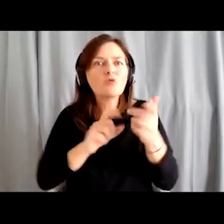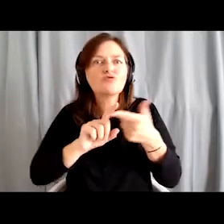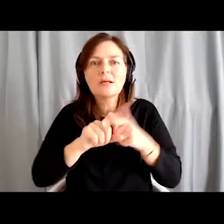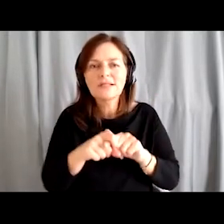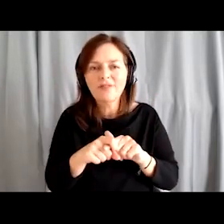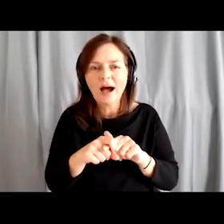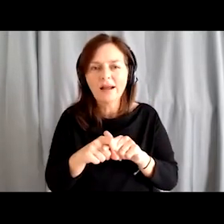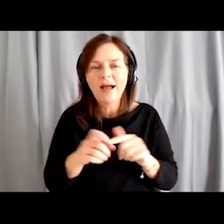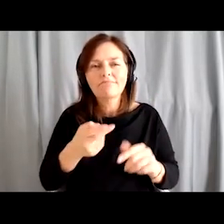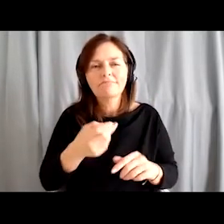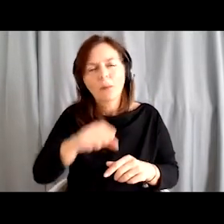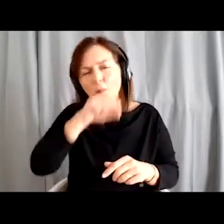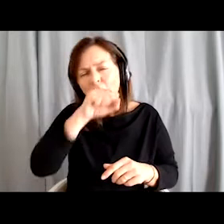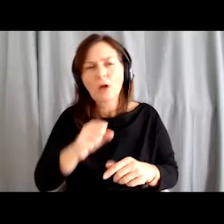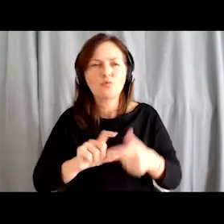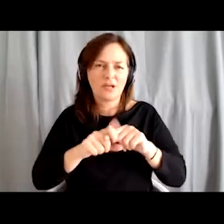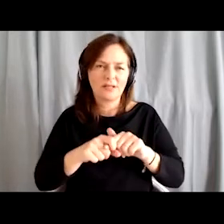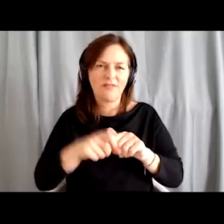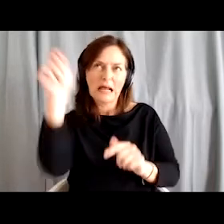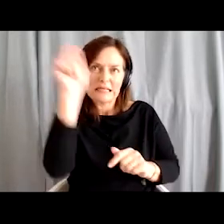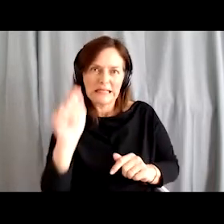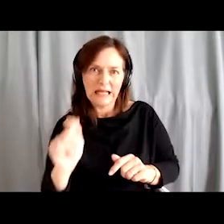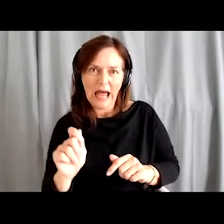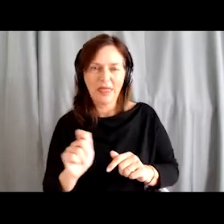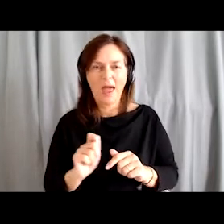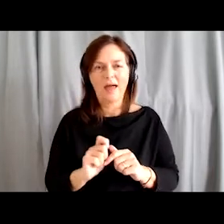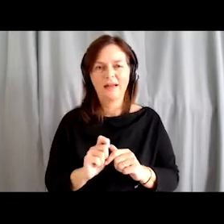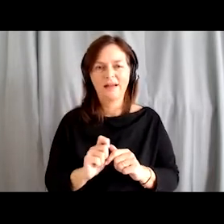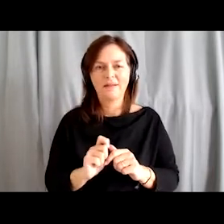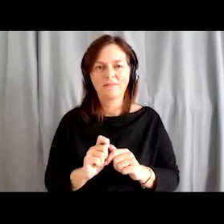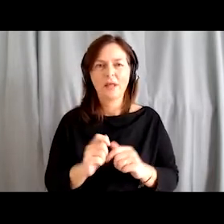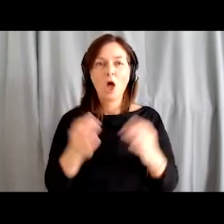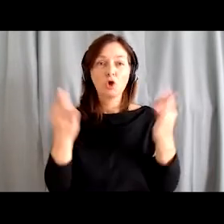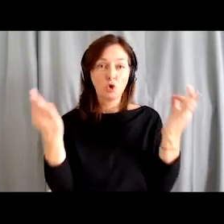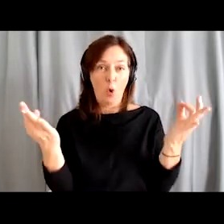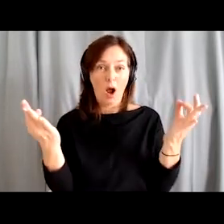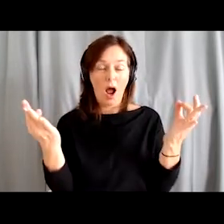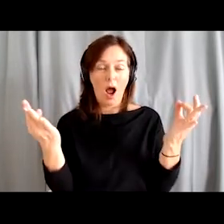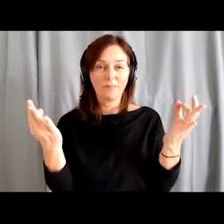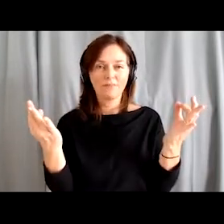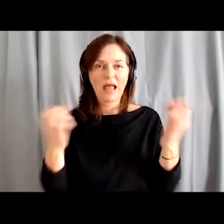My favourite things are painting, yoga, workouts.